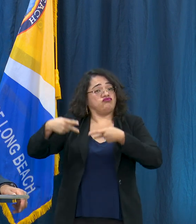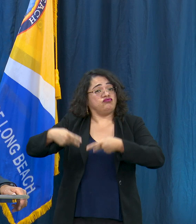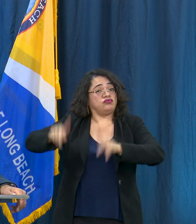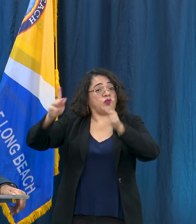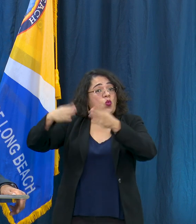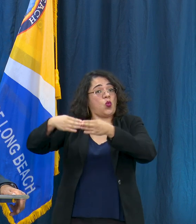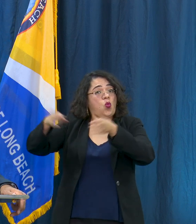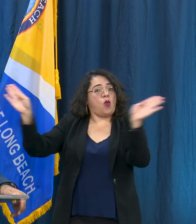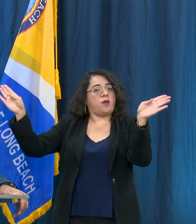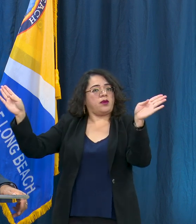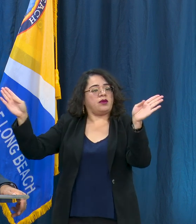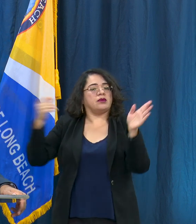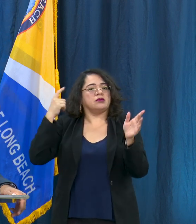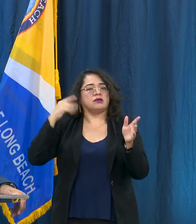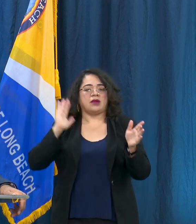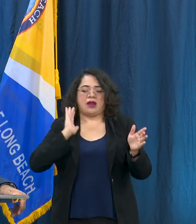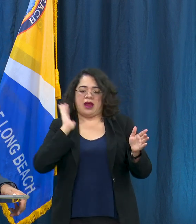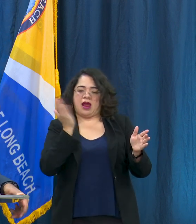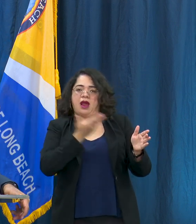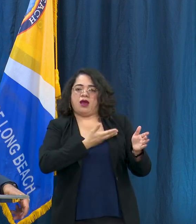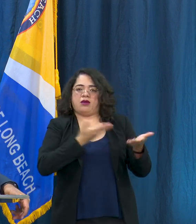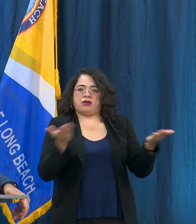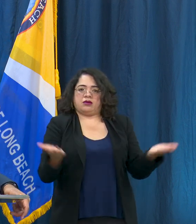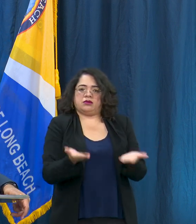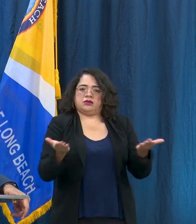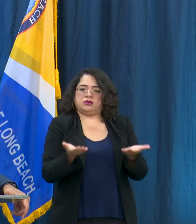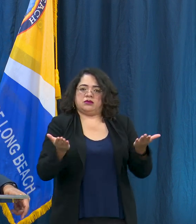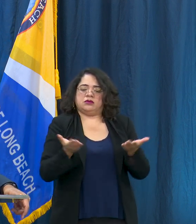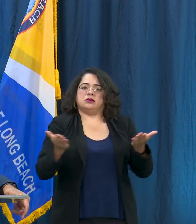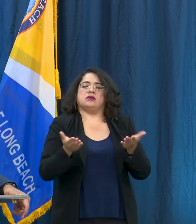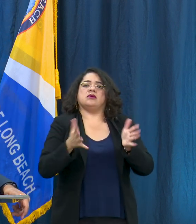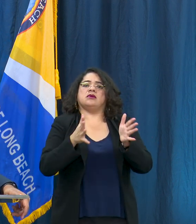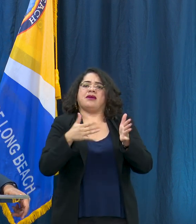reopen industries, folks need to wait to hear the guidance from the city